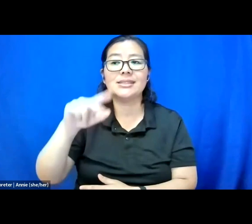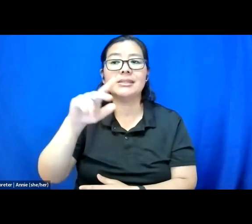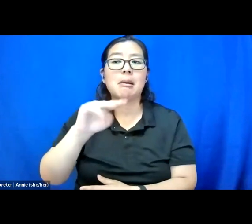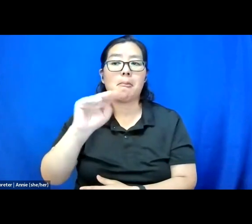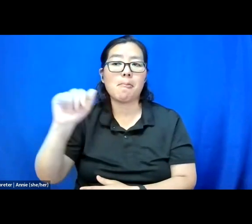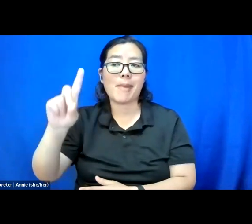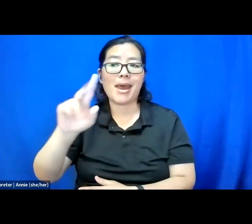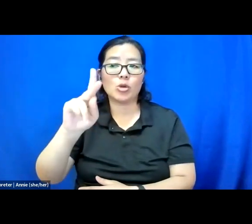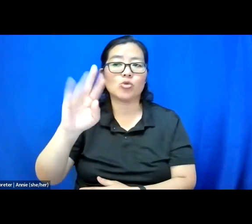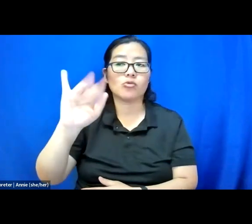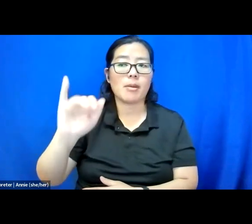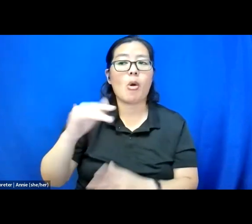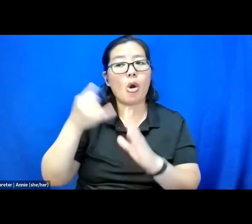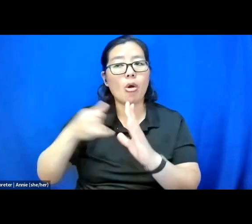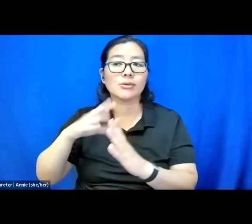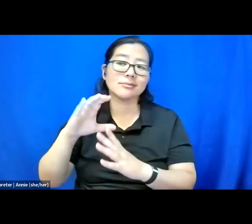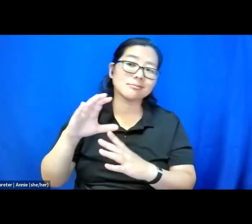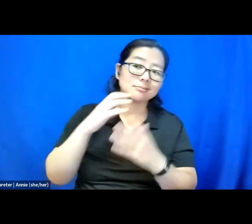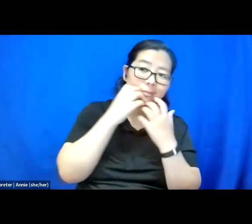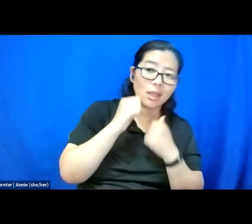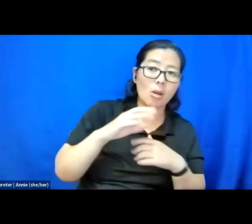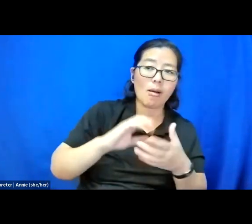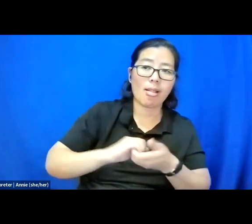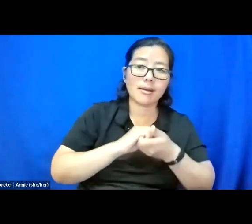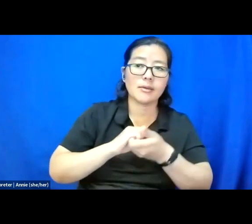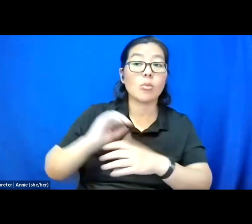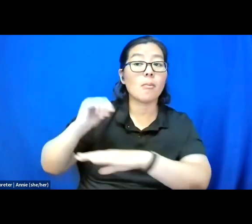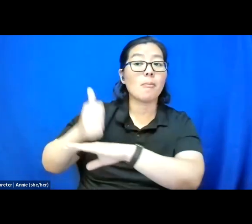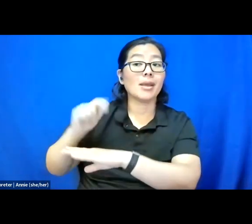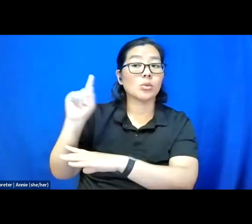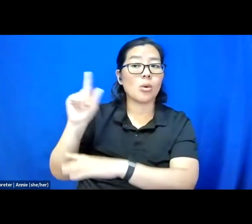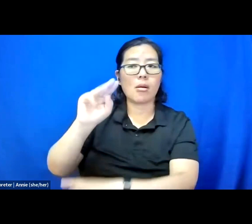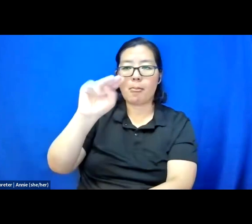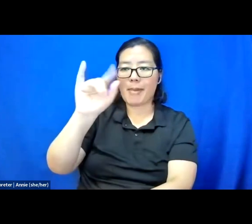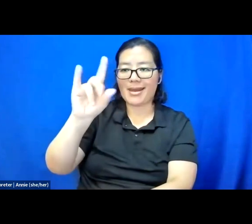We are based out of Madison, Wisconsin.